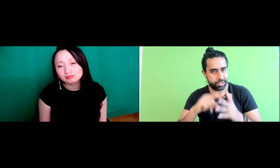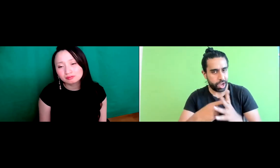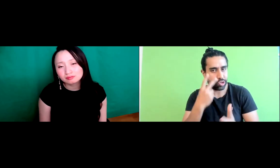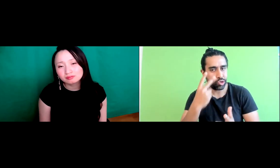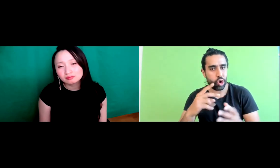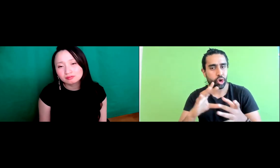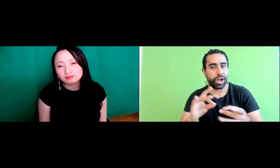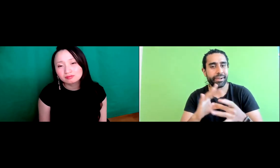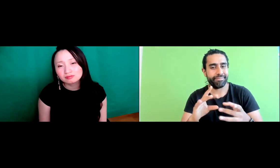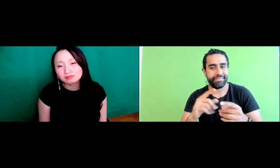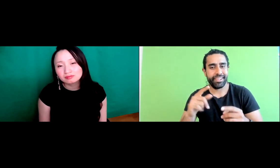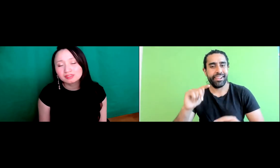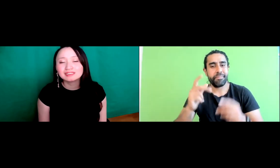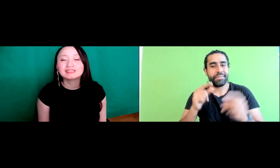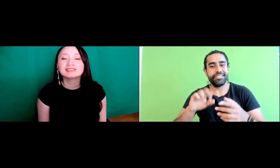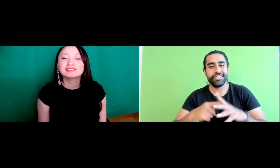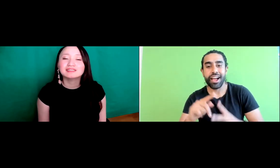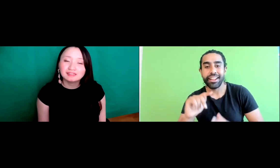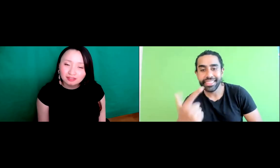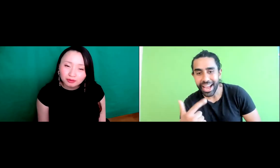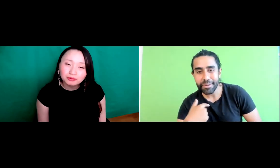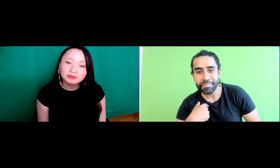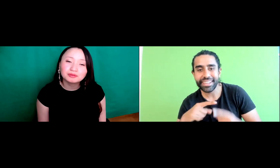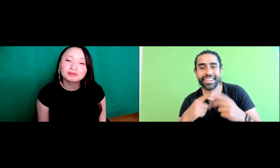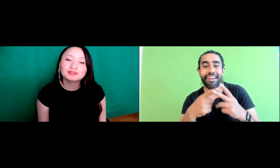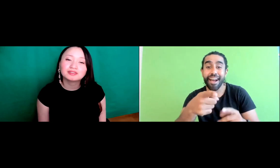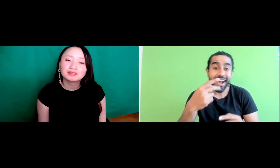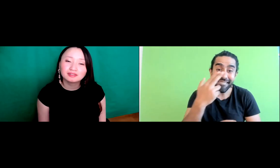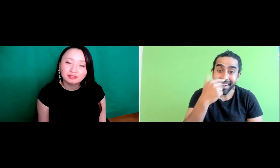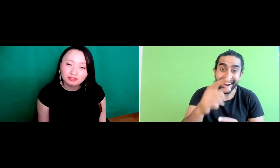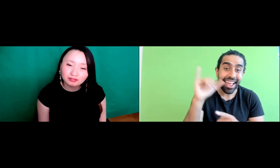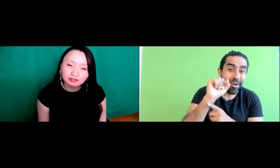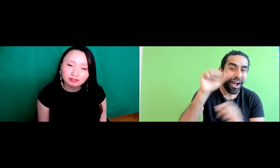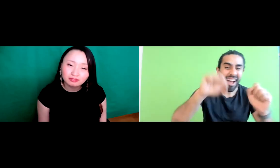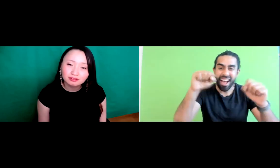a community to feature. And then I saw the comments.